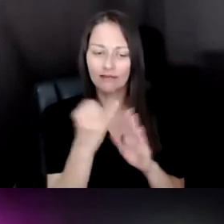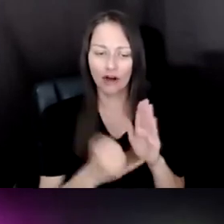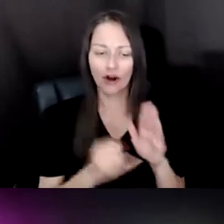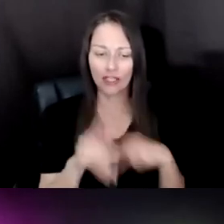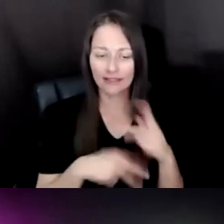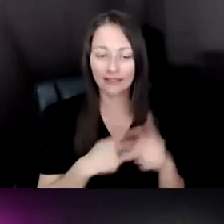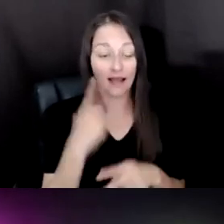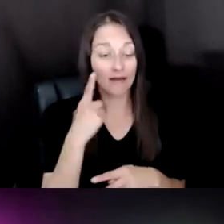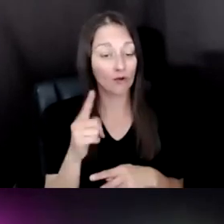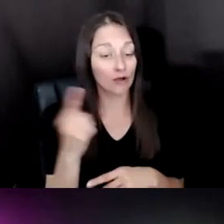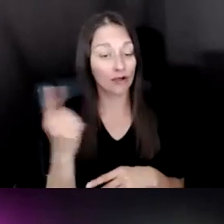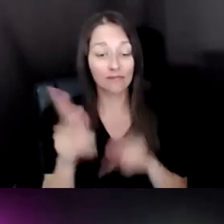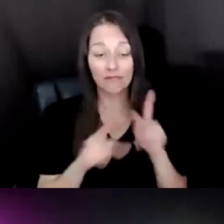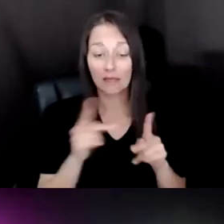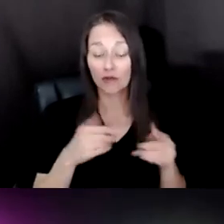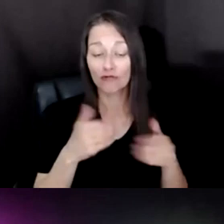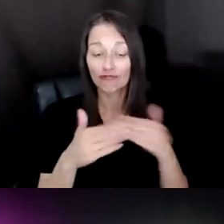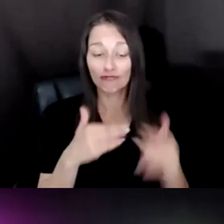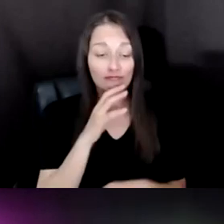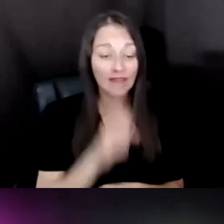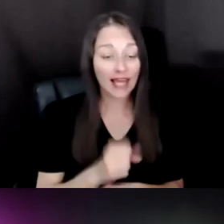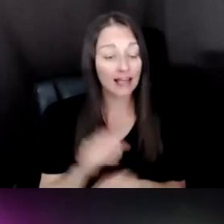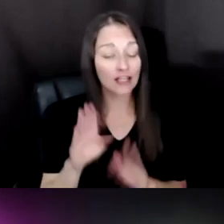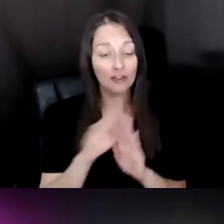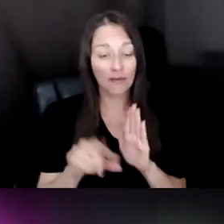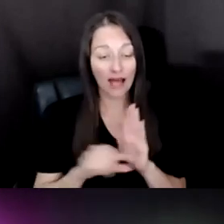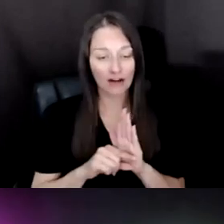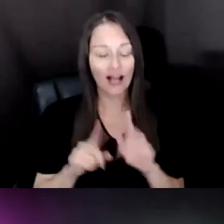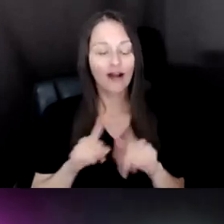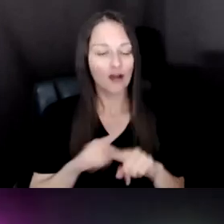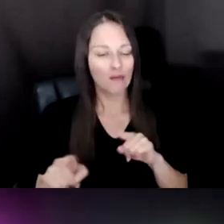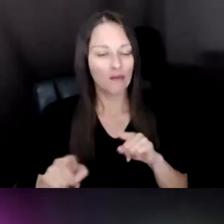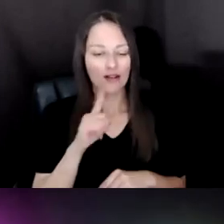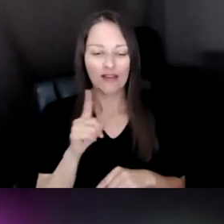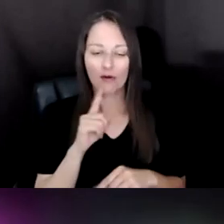BUT THE INSTITUTION WAS ALSO VERY READY FOR LIFE HARMONY TO REALLY EMBARK THEIR JOURNEY TO THE NEXT